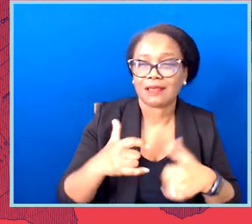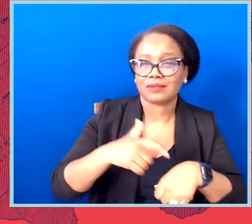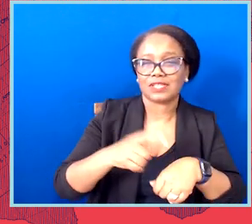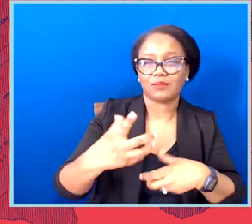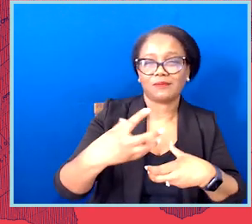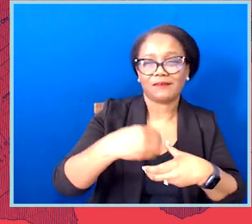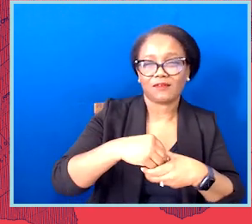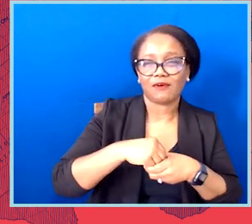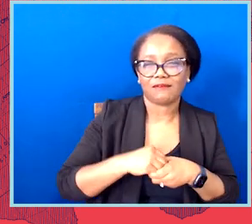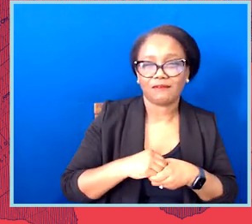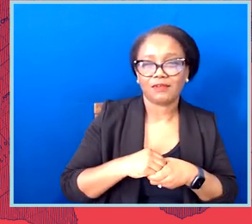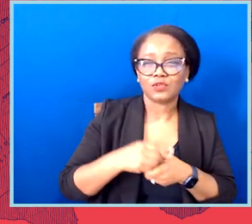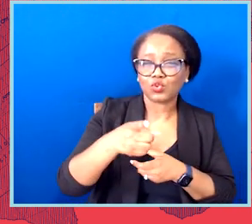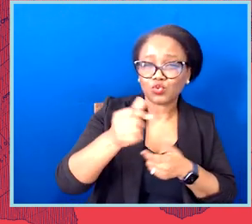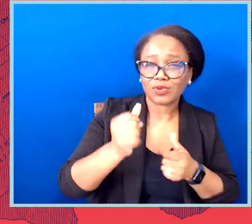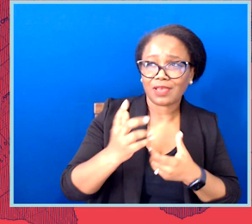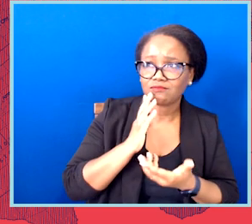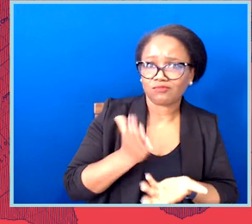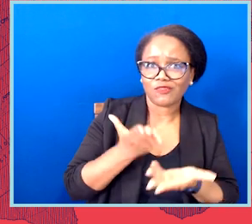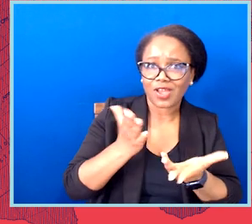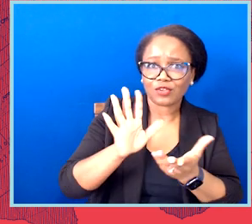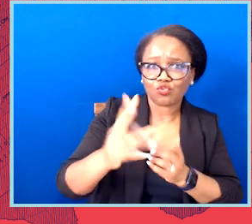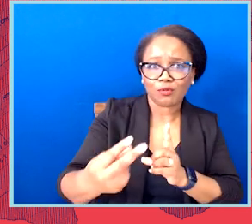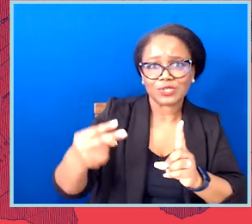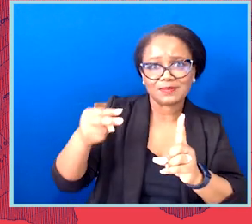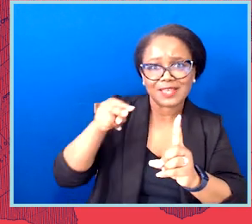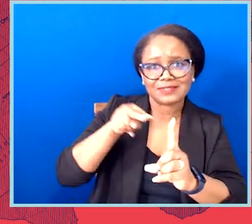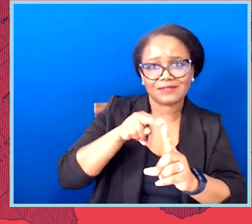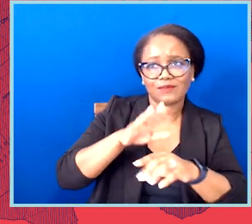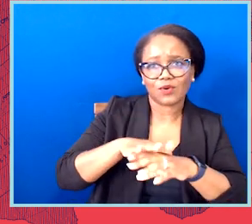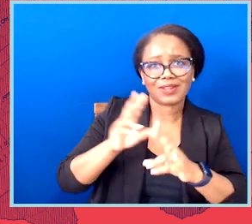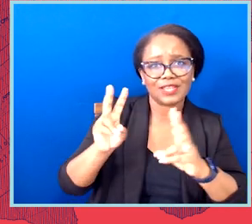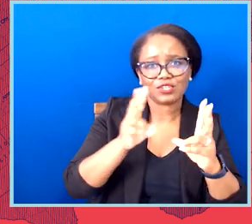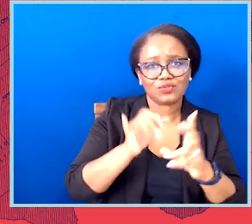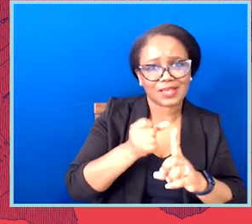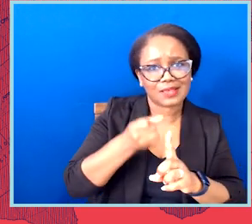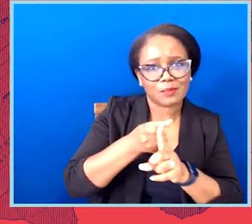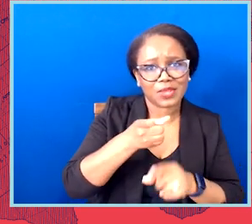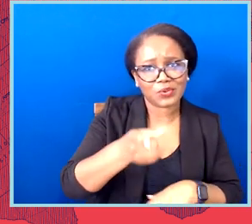Try to offer your perspective about the types of issues that matter to you, the communities